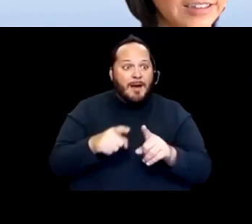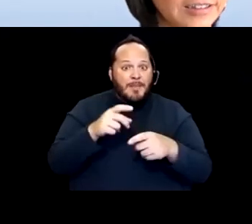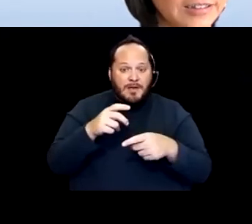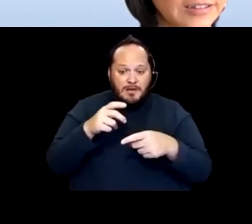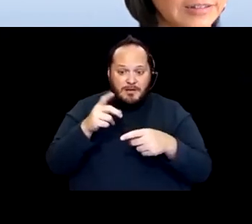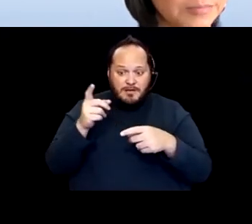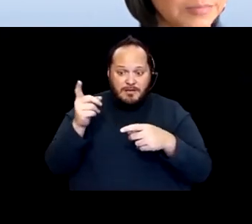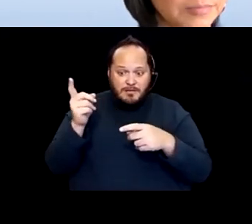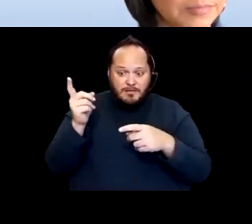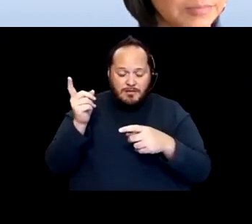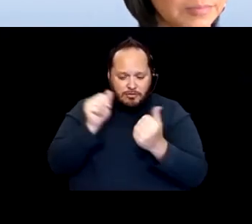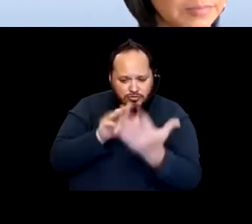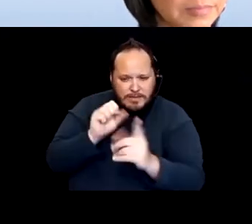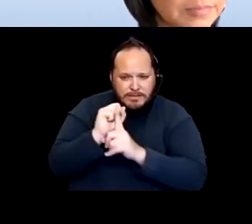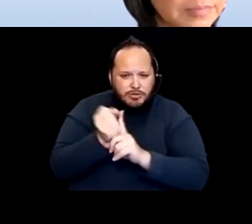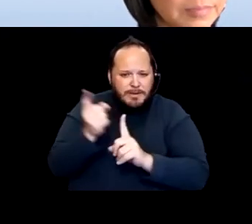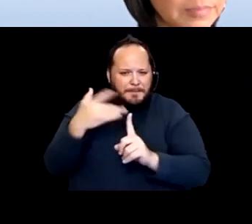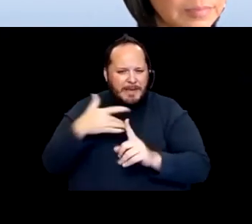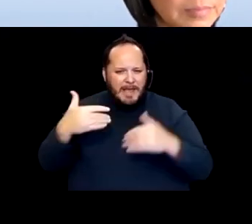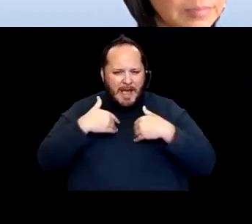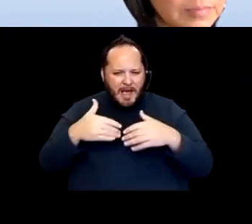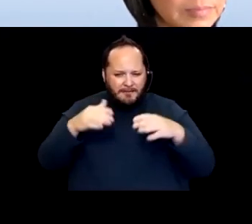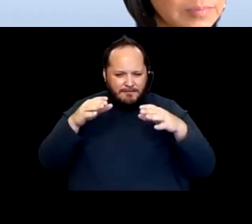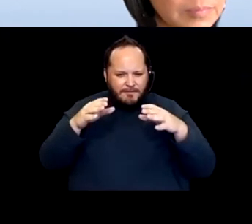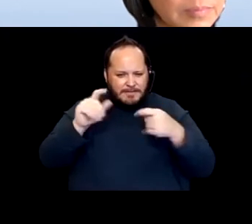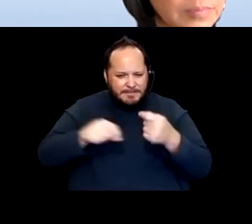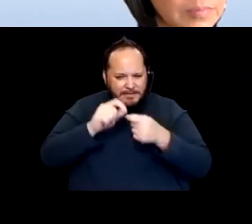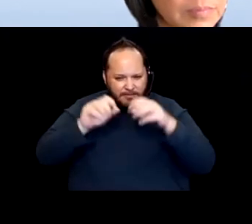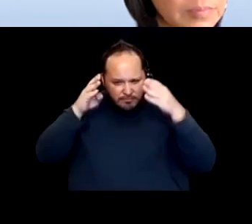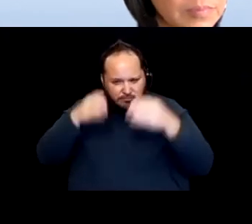How are we meeting the needs of the people in our services? But the reality is